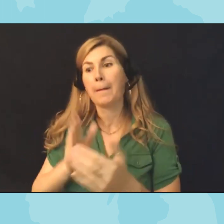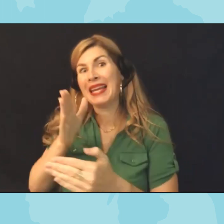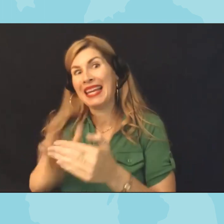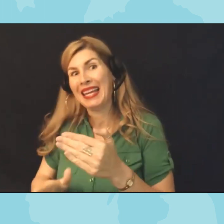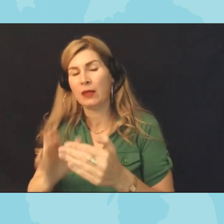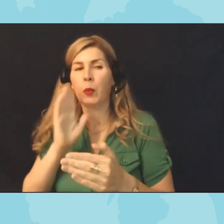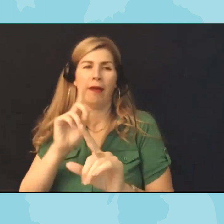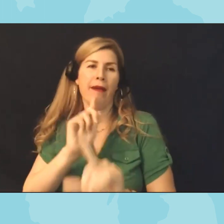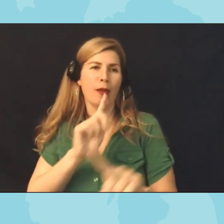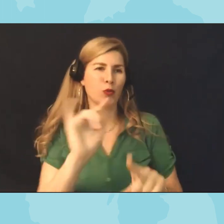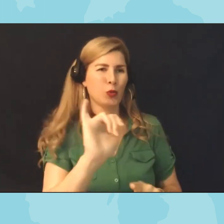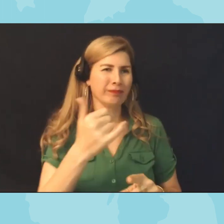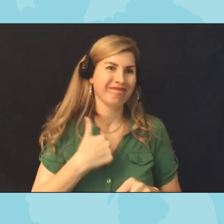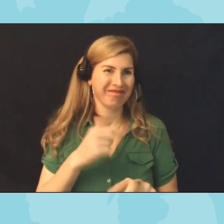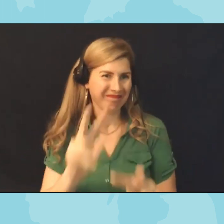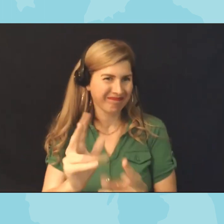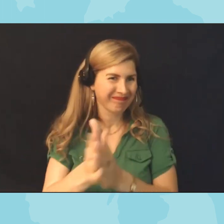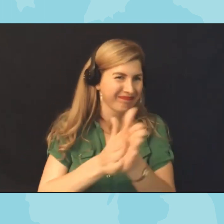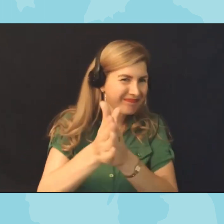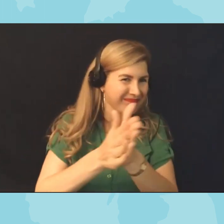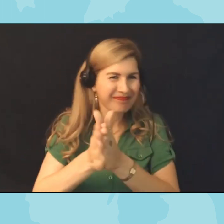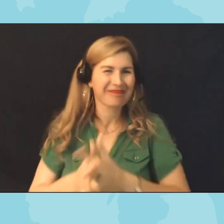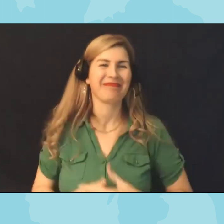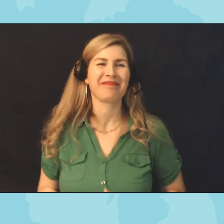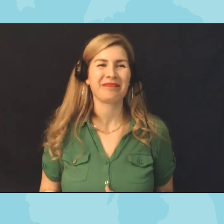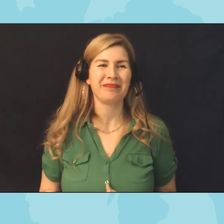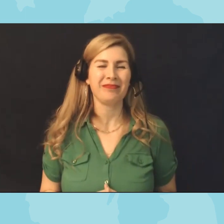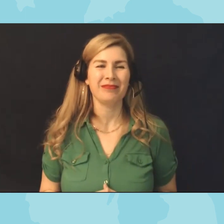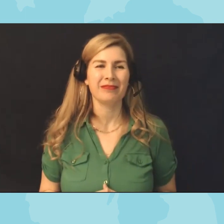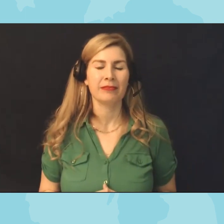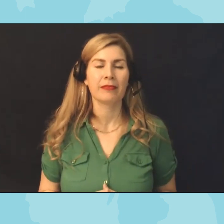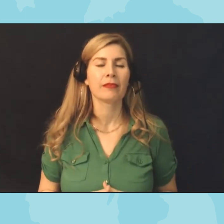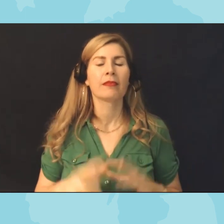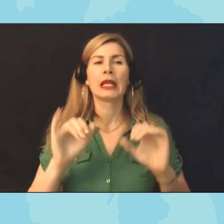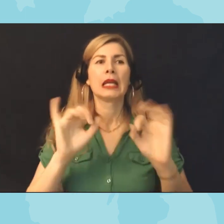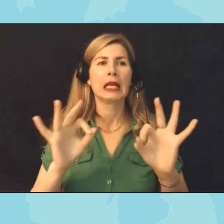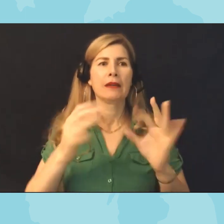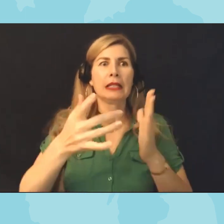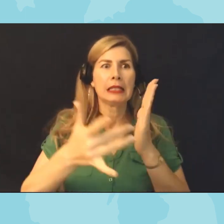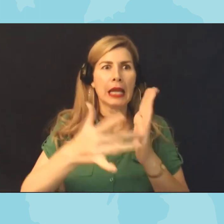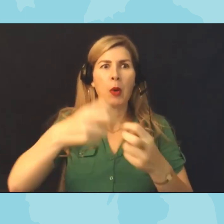those questions that folks have submitted um again any Tech related questions please me message ACLU